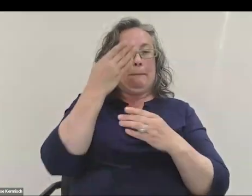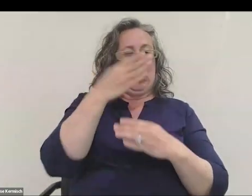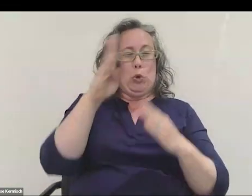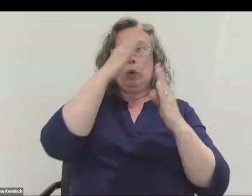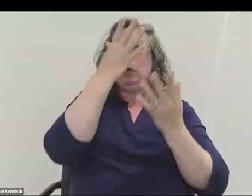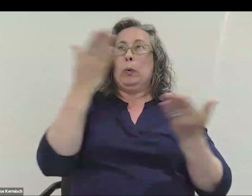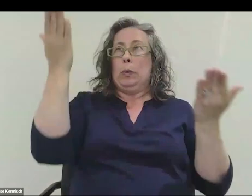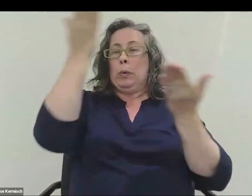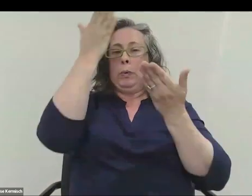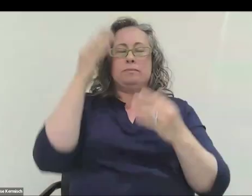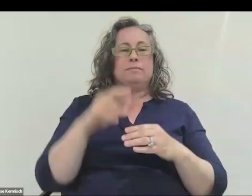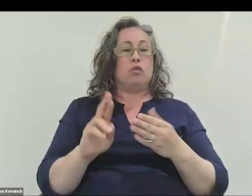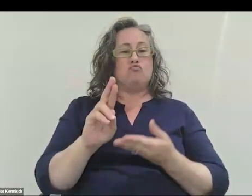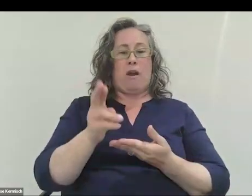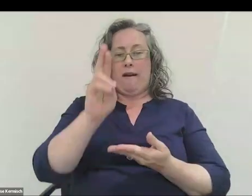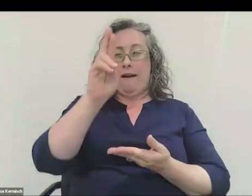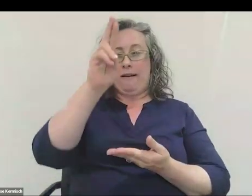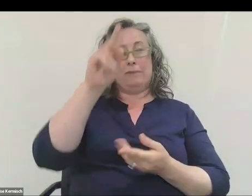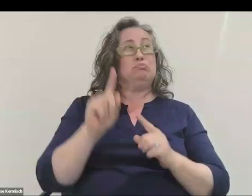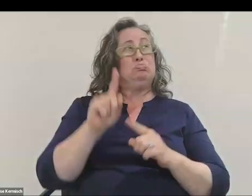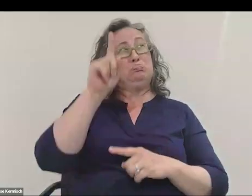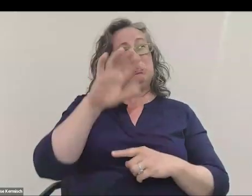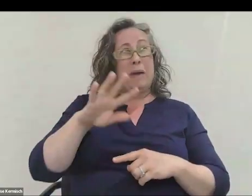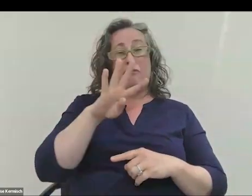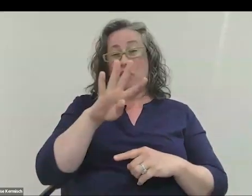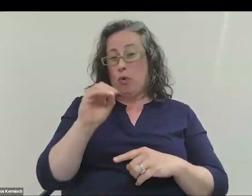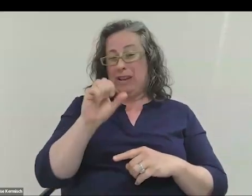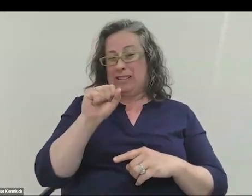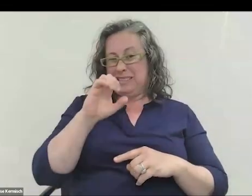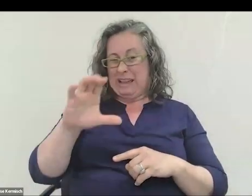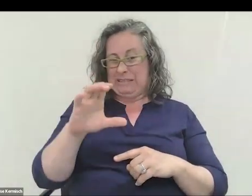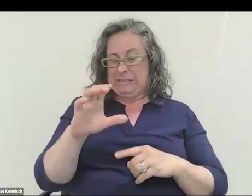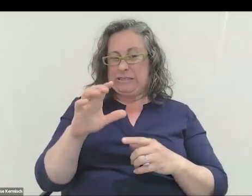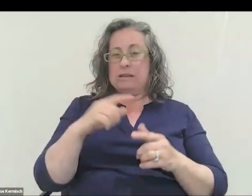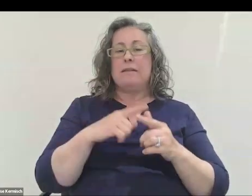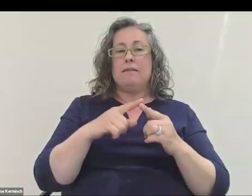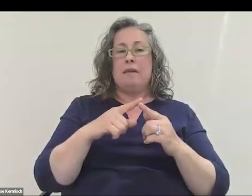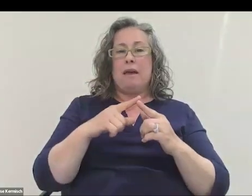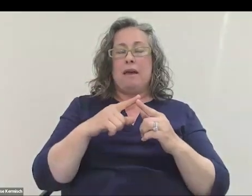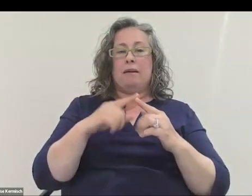The rocket went up for about 40 seconds and then reached its apogee.